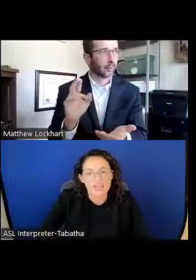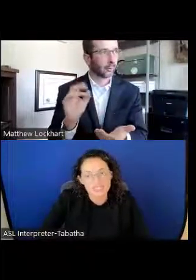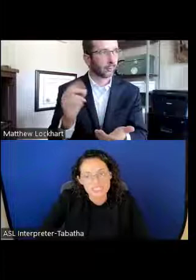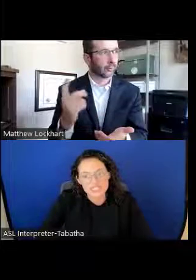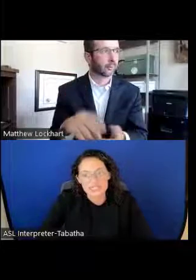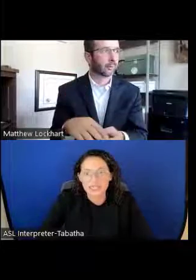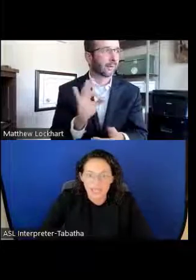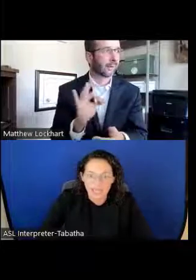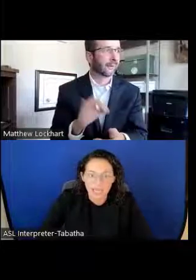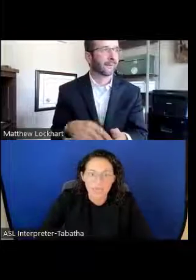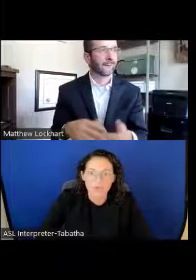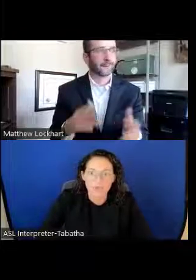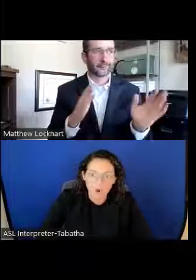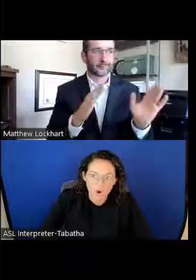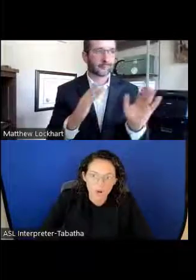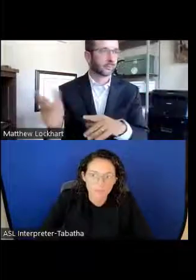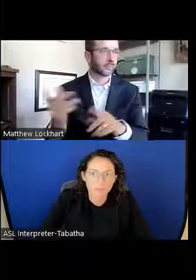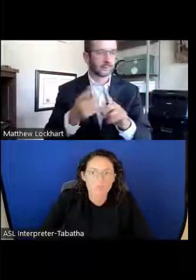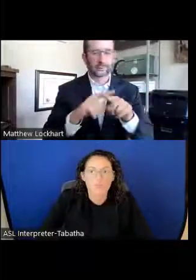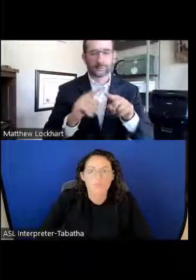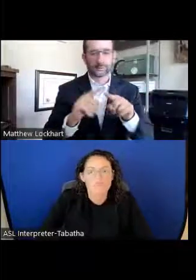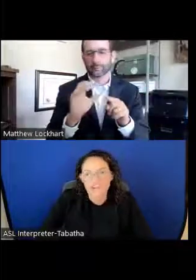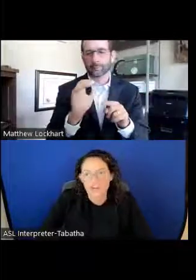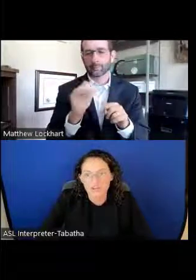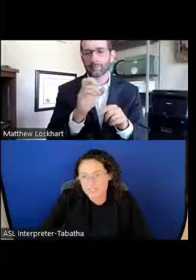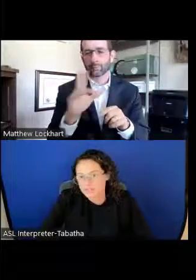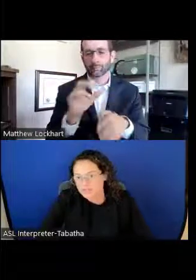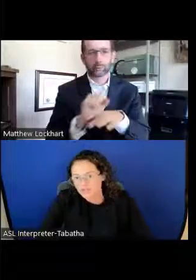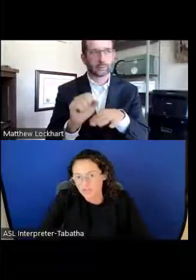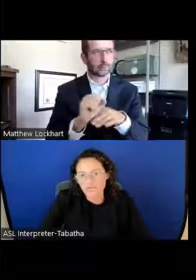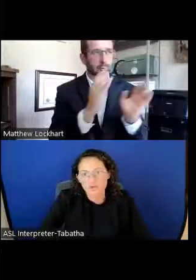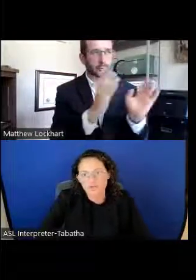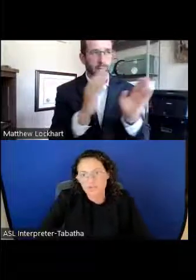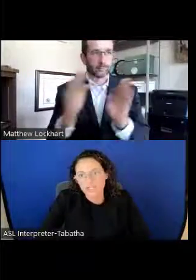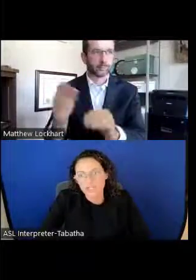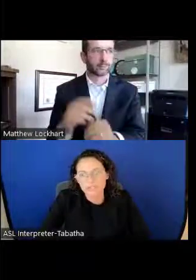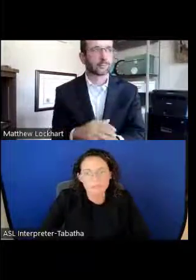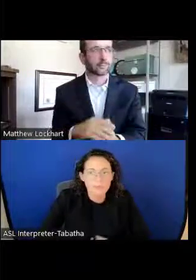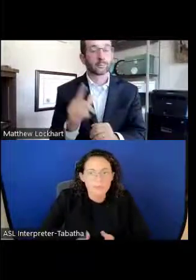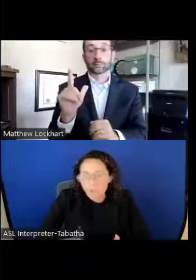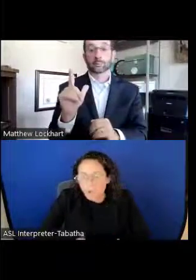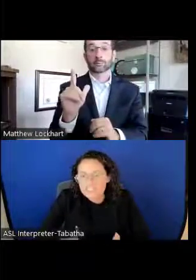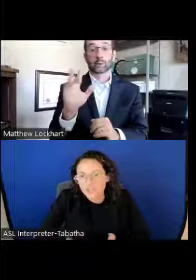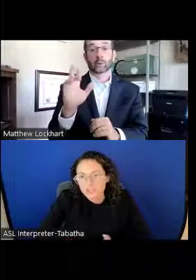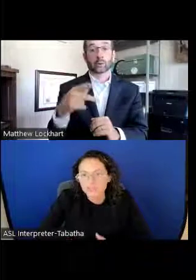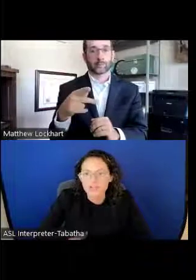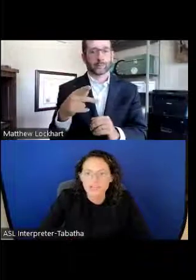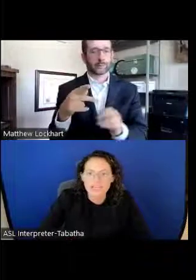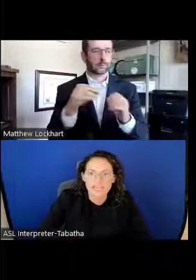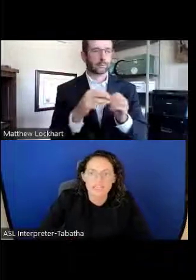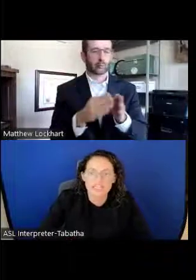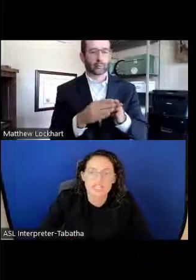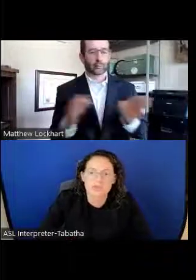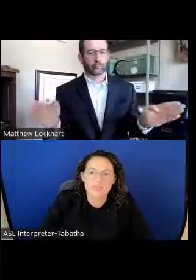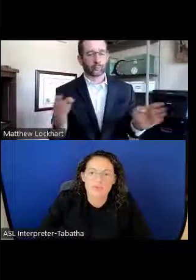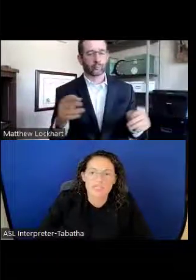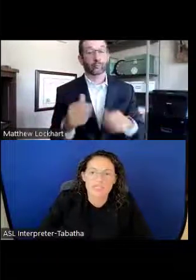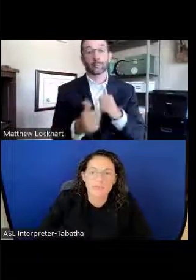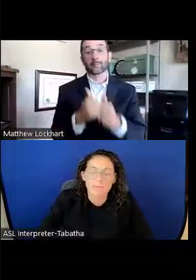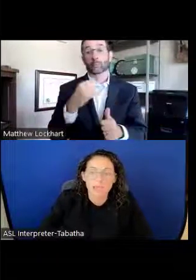We have TKR, various different career .. . points of your career to get funding opportunities.